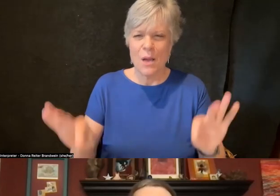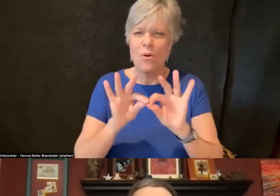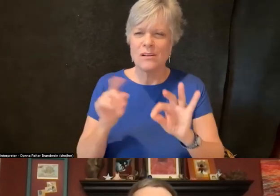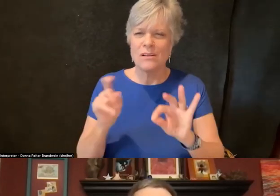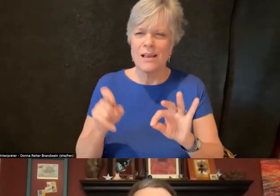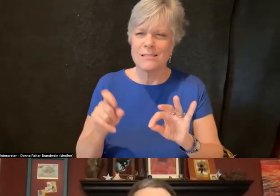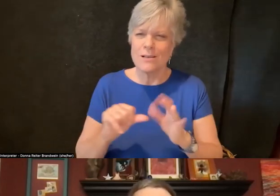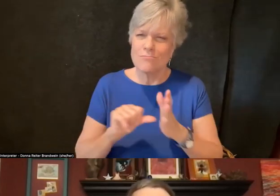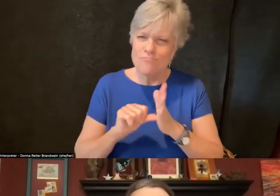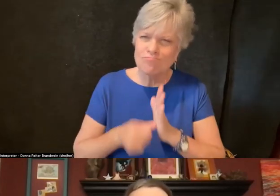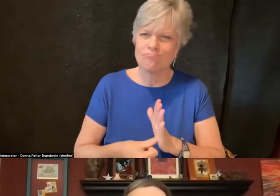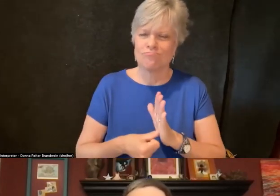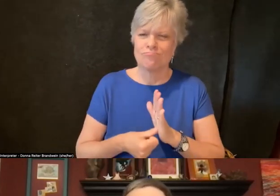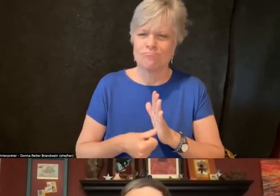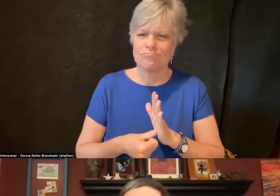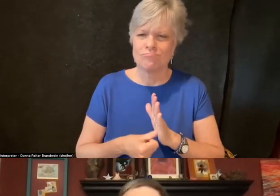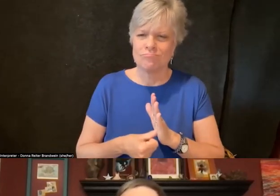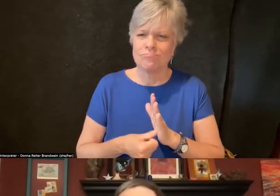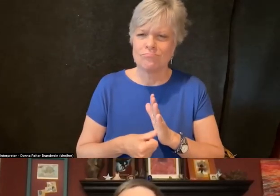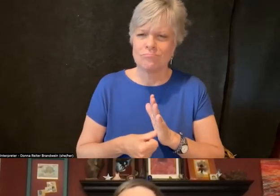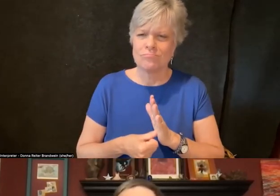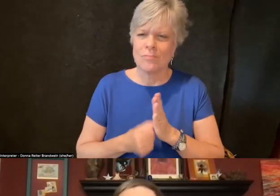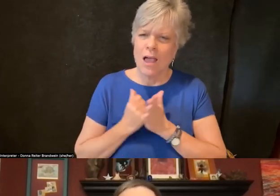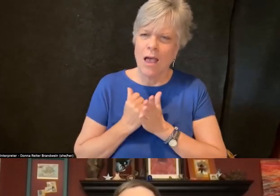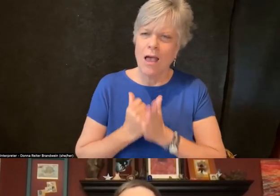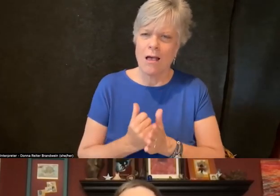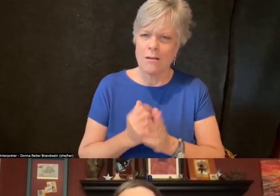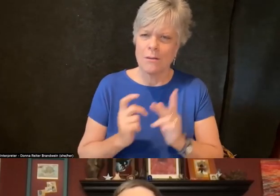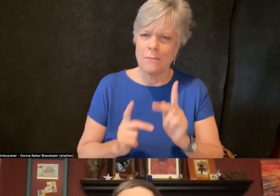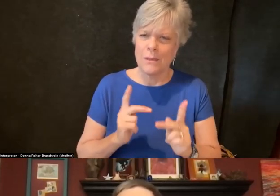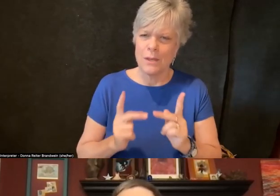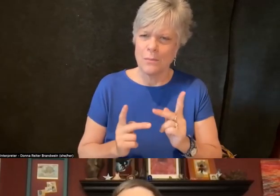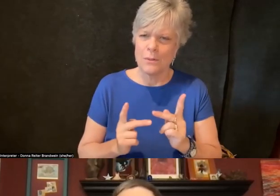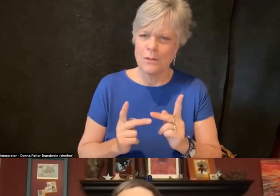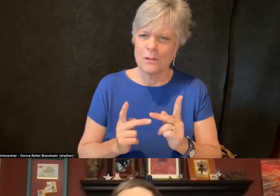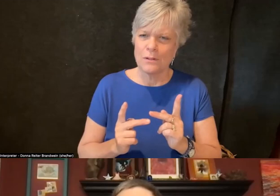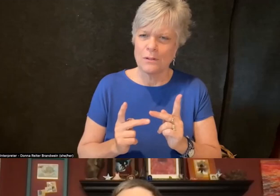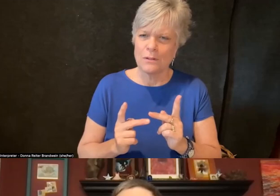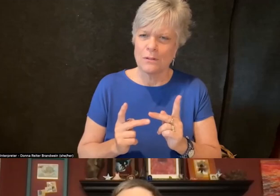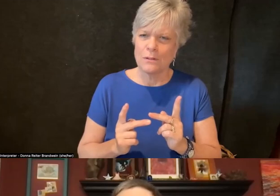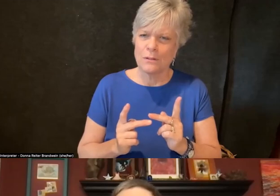all the time, I think, to helping people who may not be as aware about this